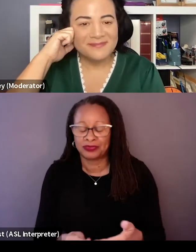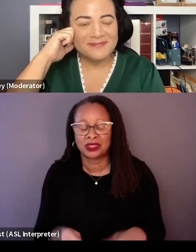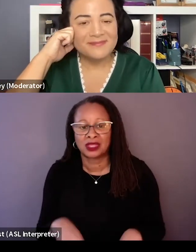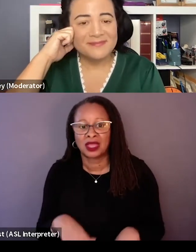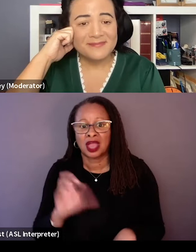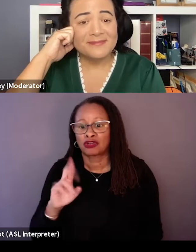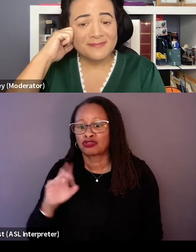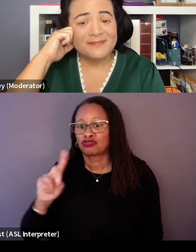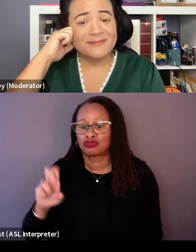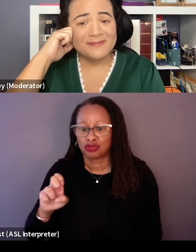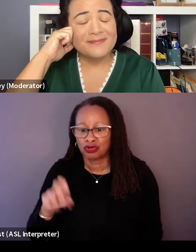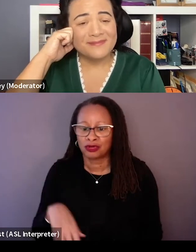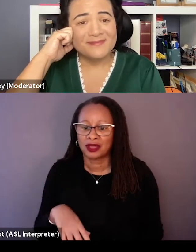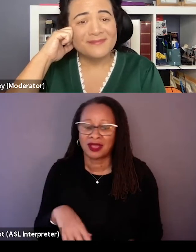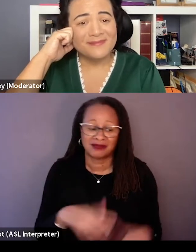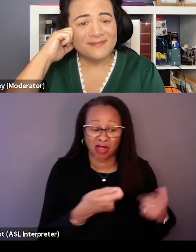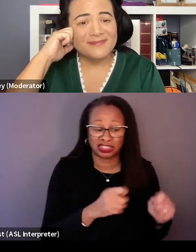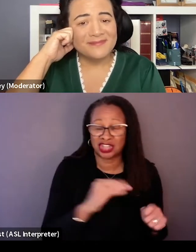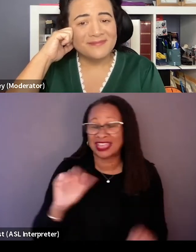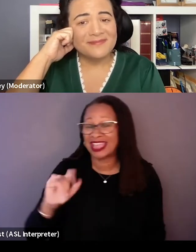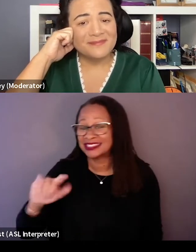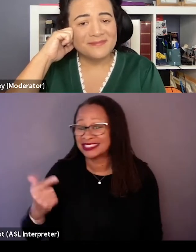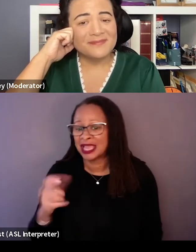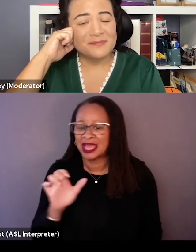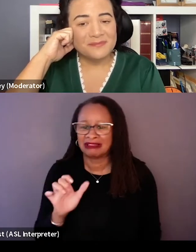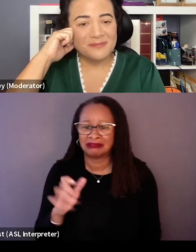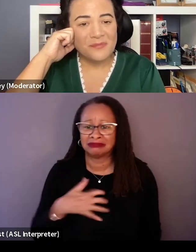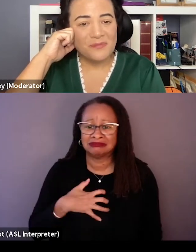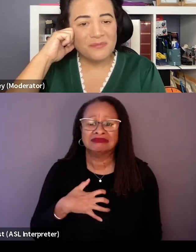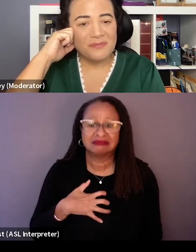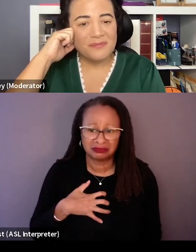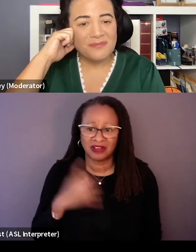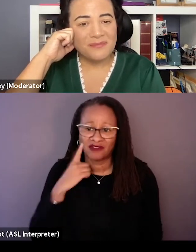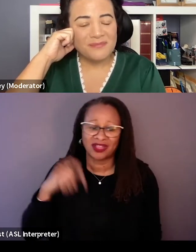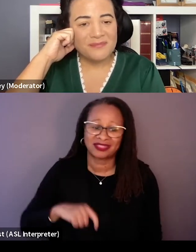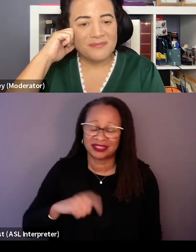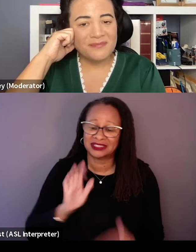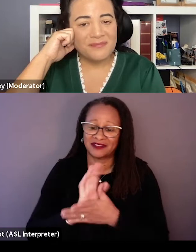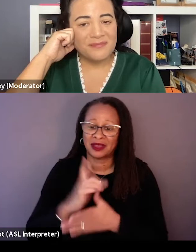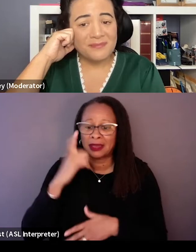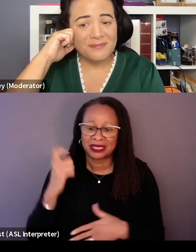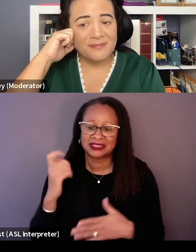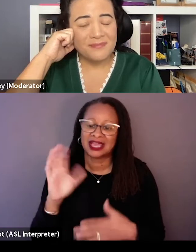but auditioning and casting was a little gut wrenching I think for this film because it's thousands of people